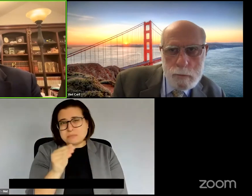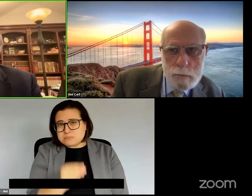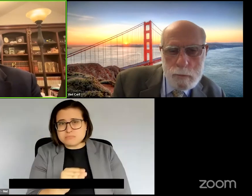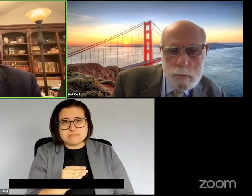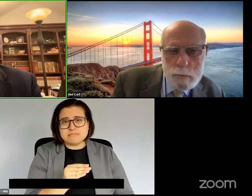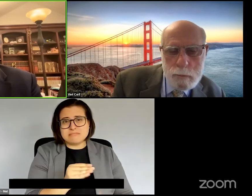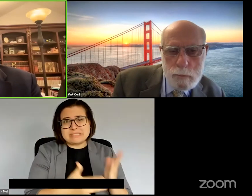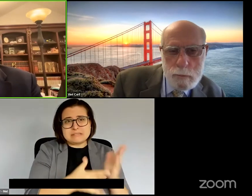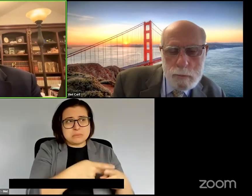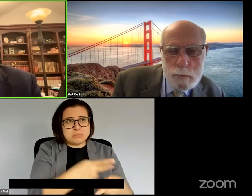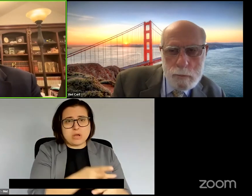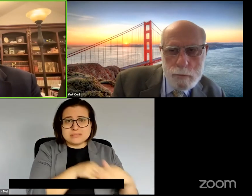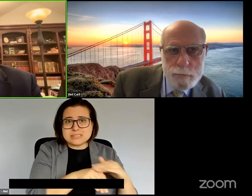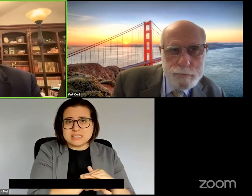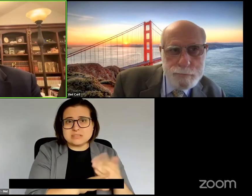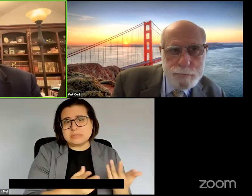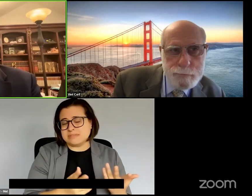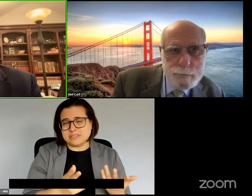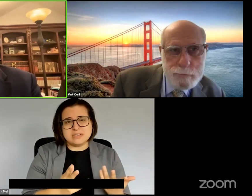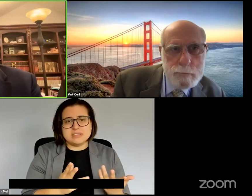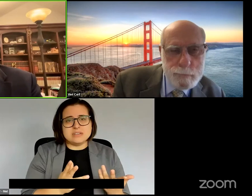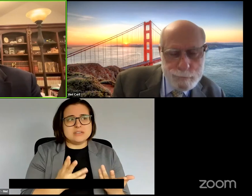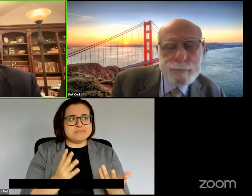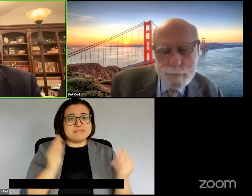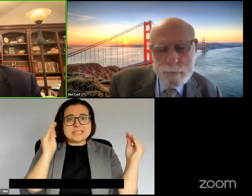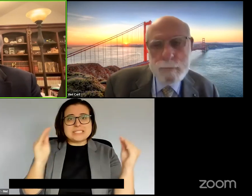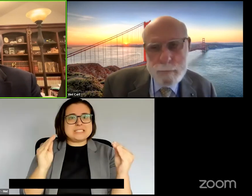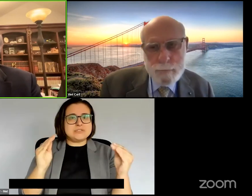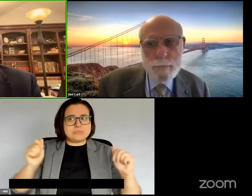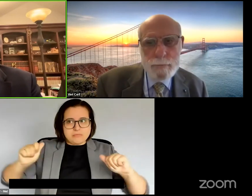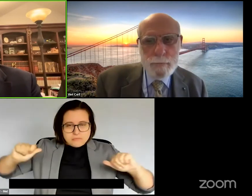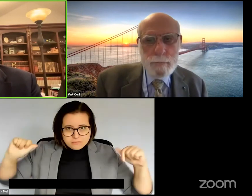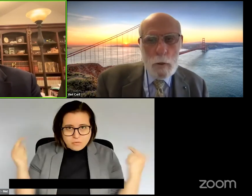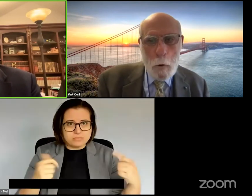to try to train everybody on how to make every product accessible to every person with every